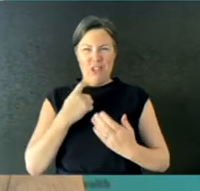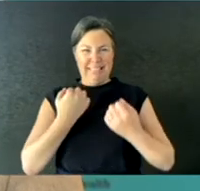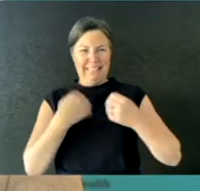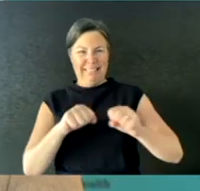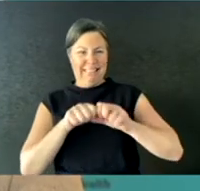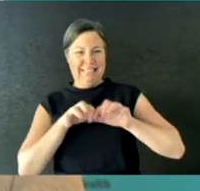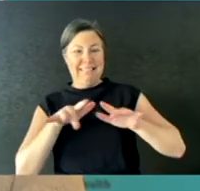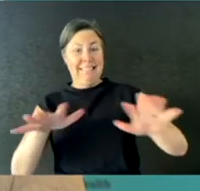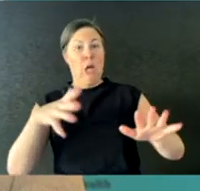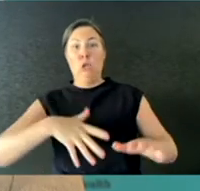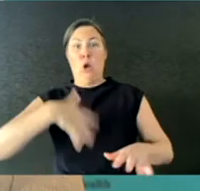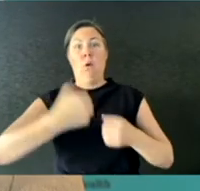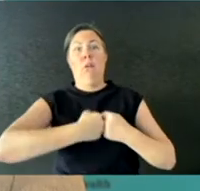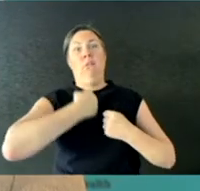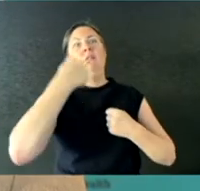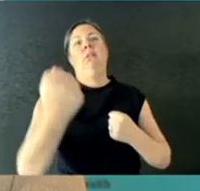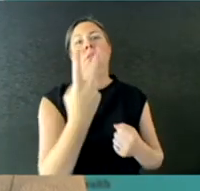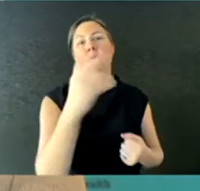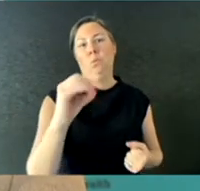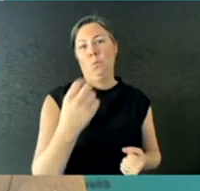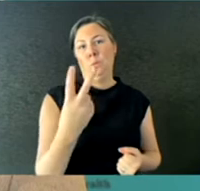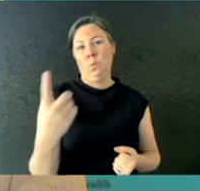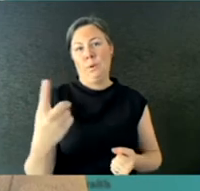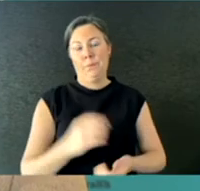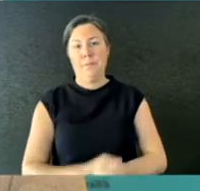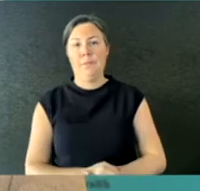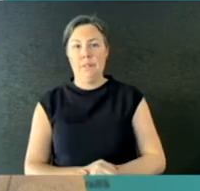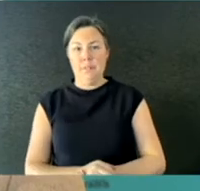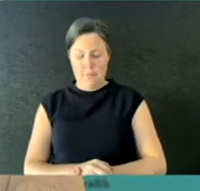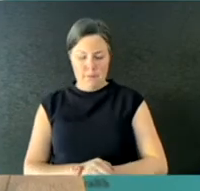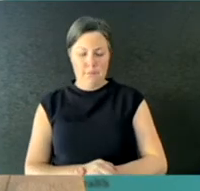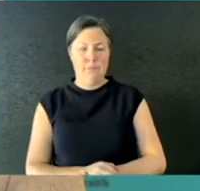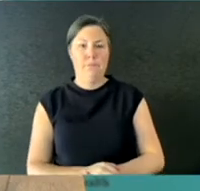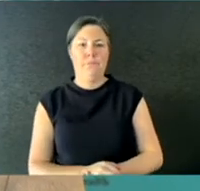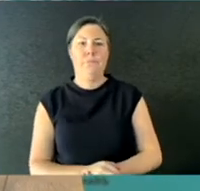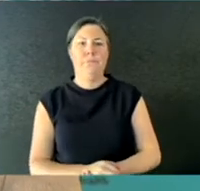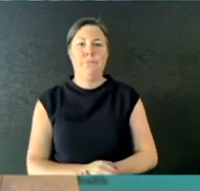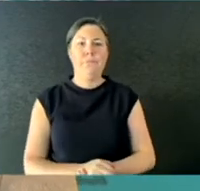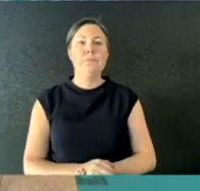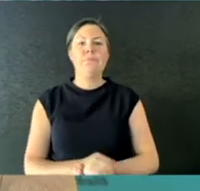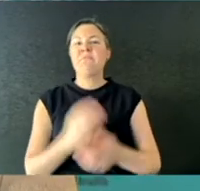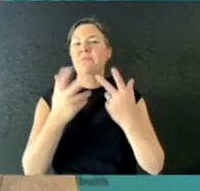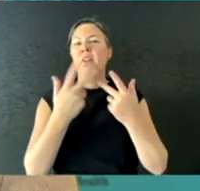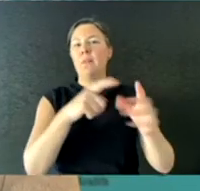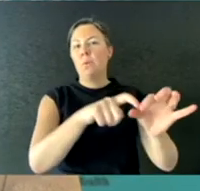Just on Victoria as well, has the AHPCC ever given consideration to the impact of curfew